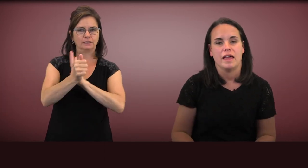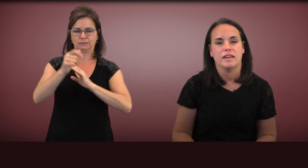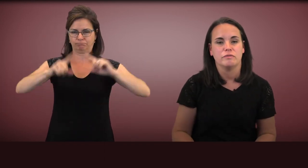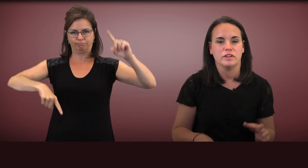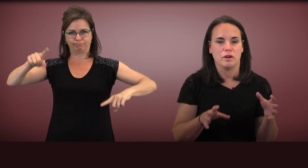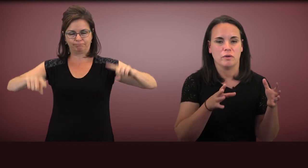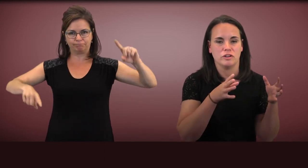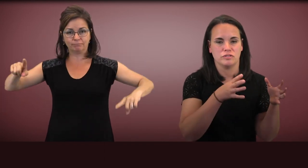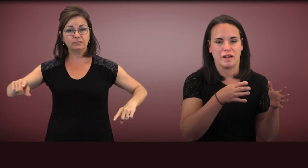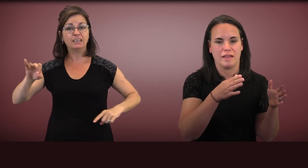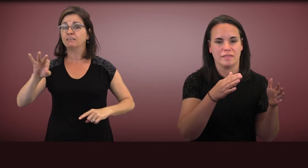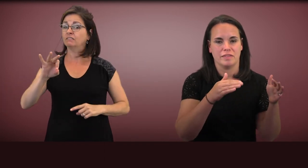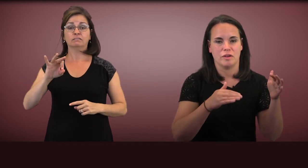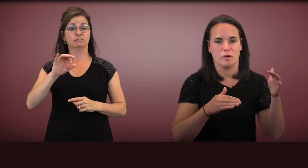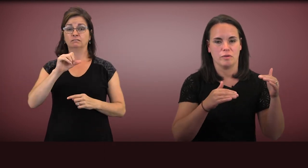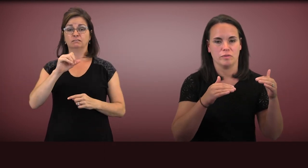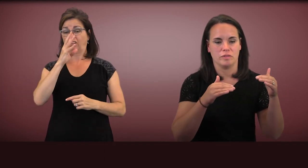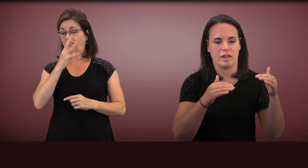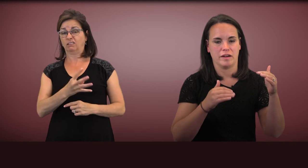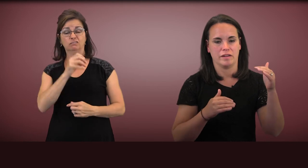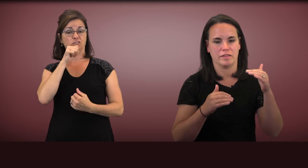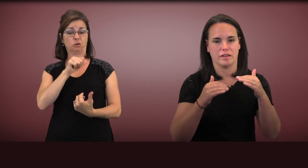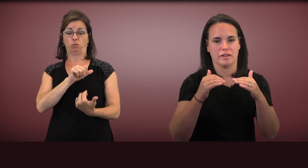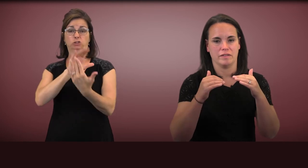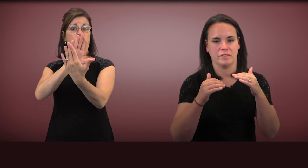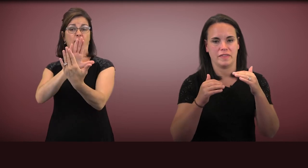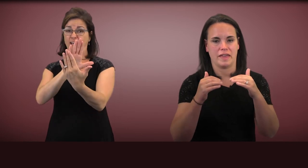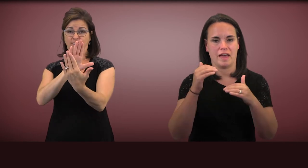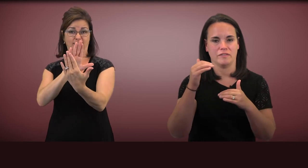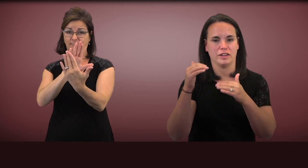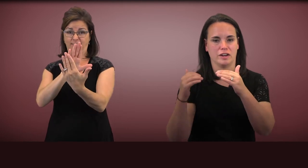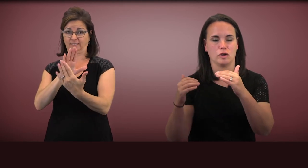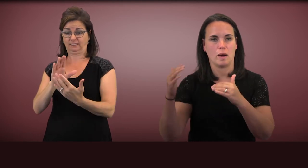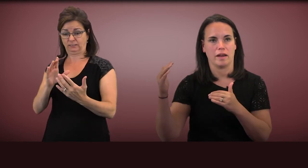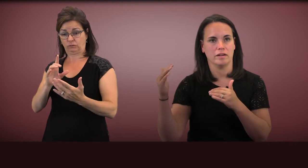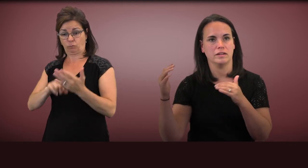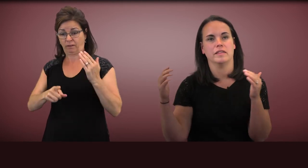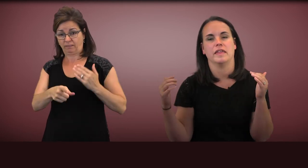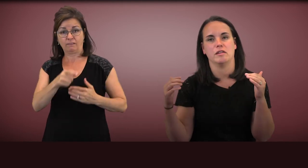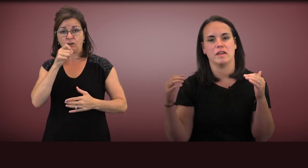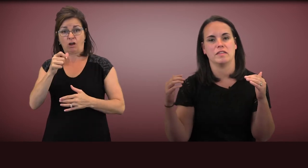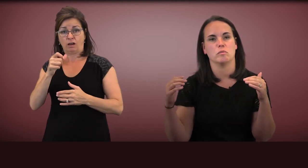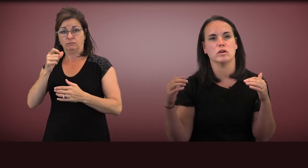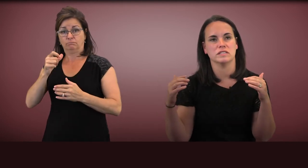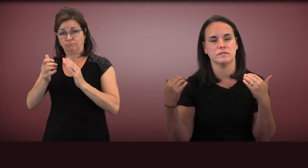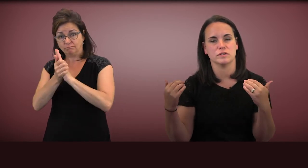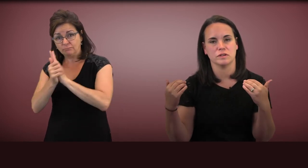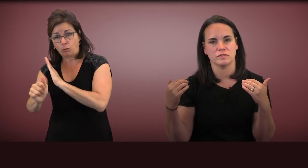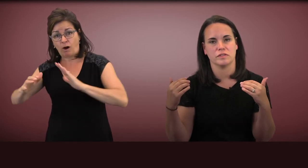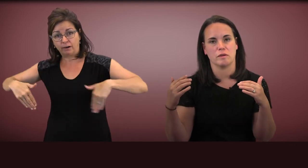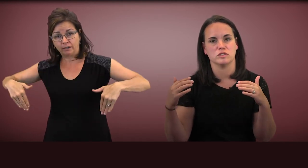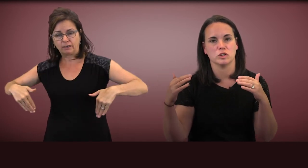and if we don't address those areas that they haven't yet acquired that it makes it more difficult for them